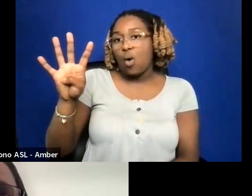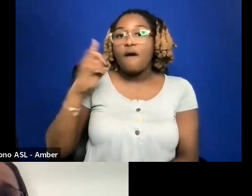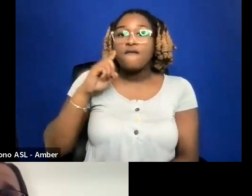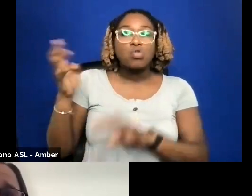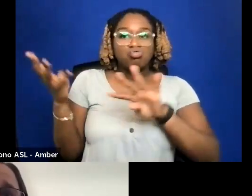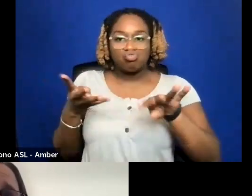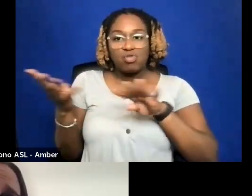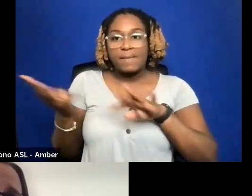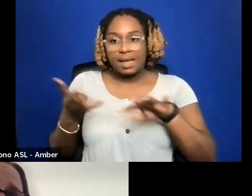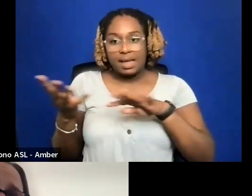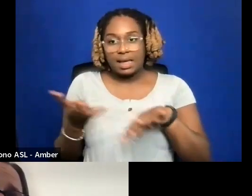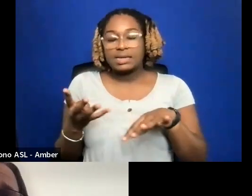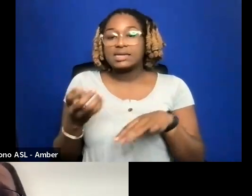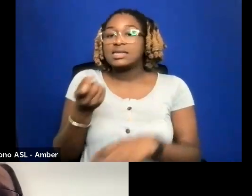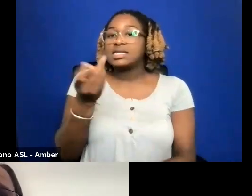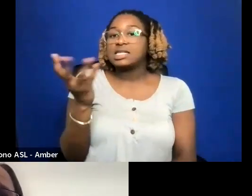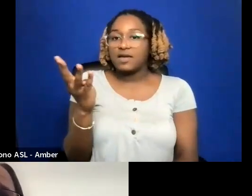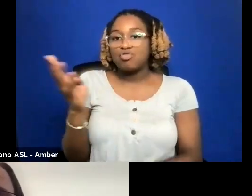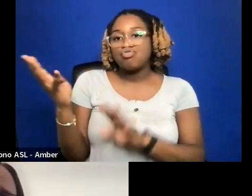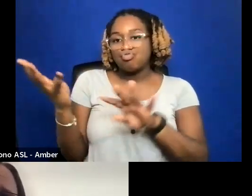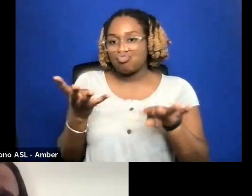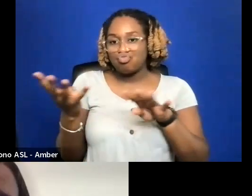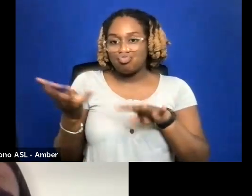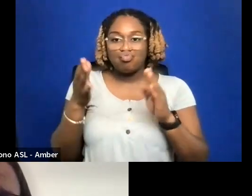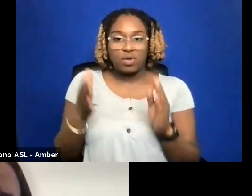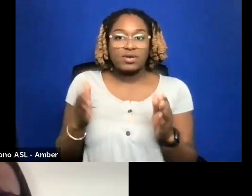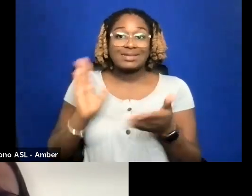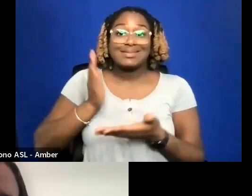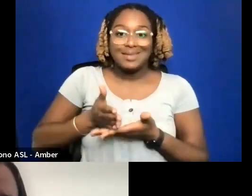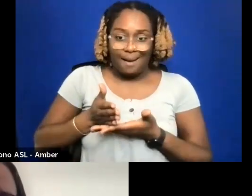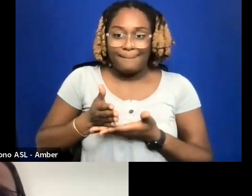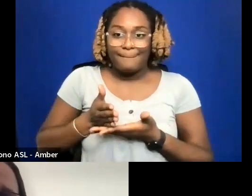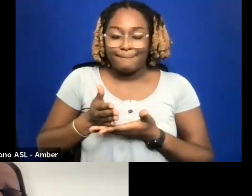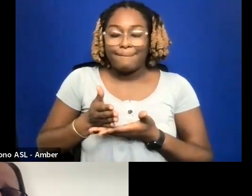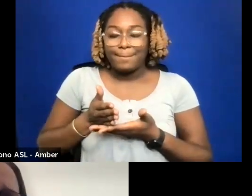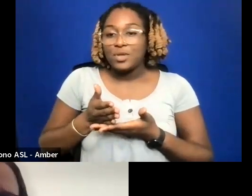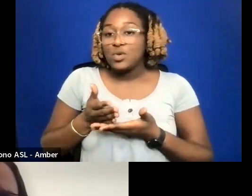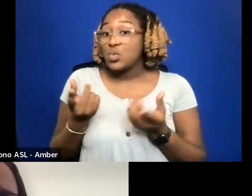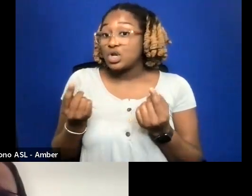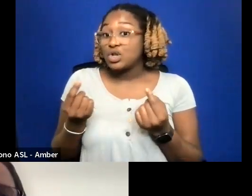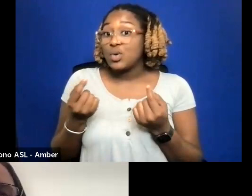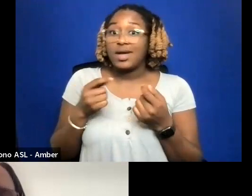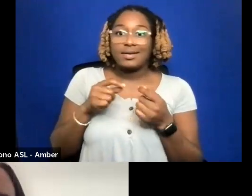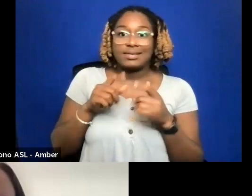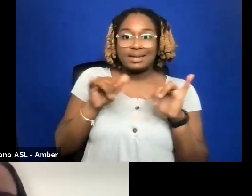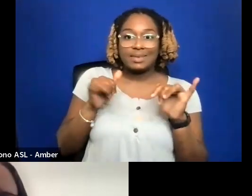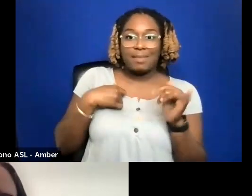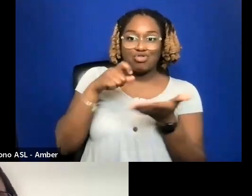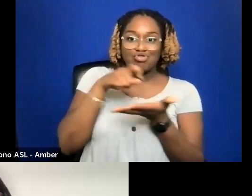BECAUSE SEVERAL STREAMERS STOPPED DOING WHAT THEY WERE DOING WHILE I WAS WRITING IT. I WAS TRYING